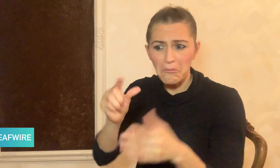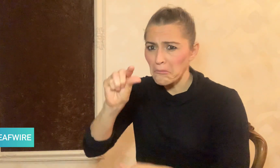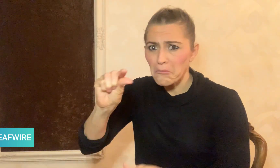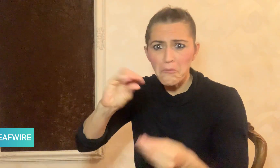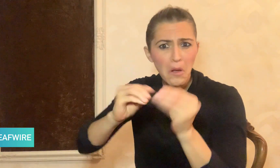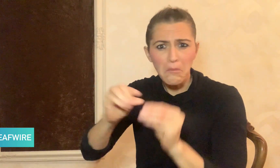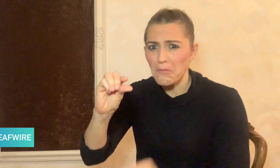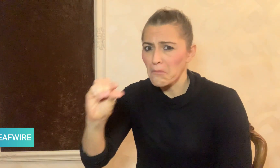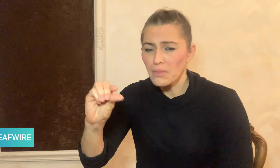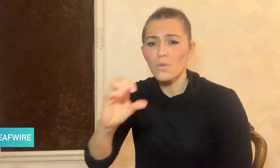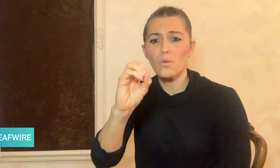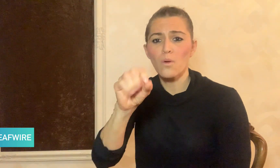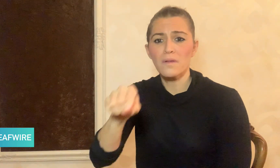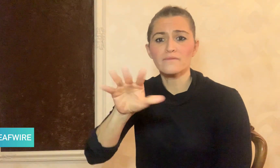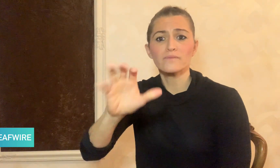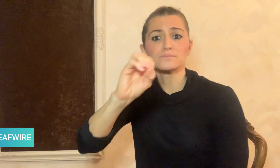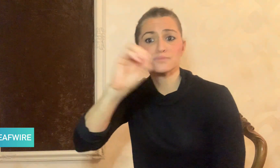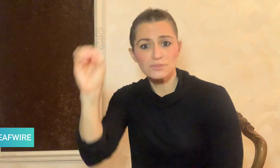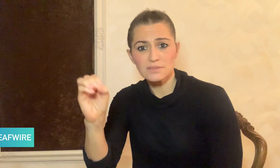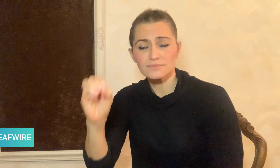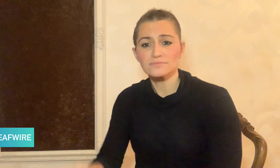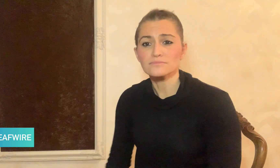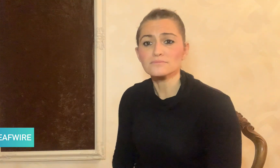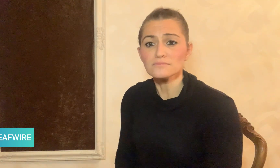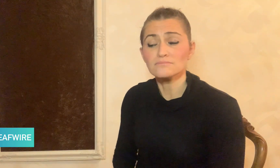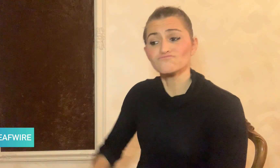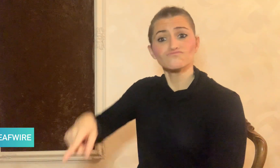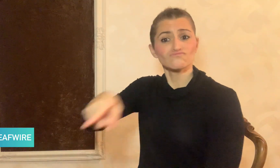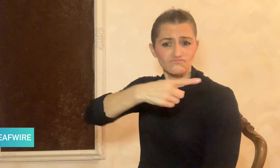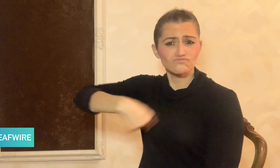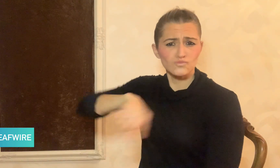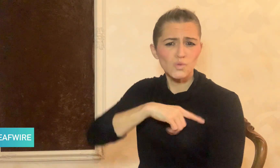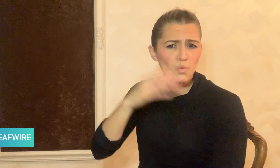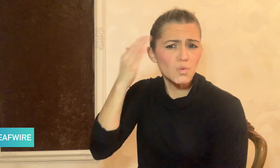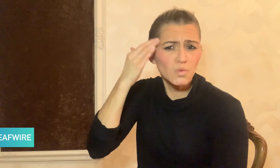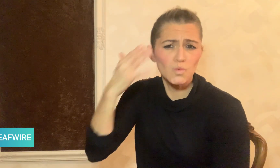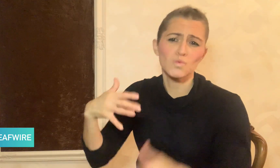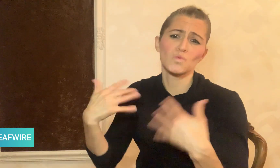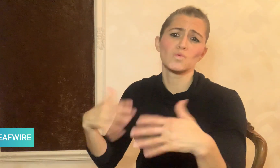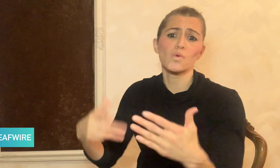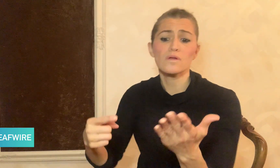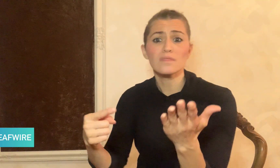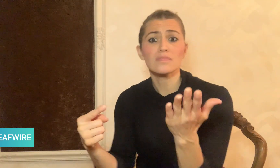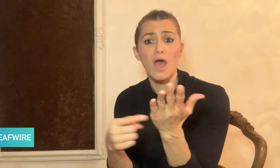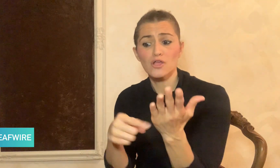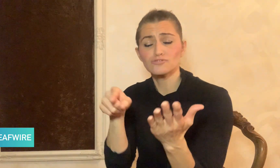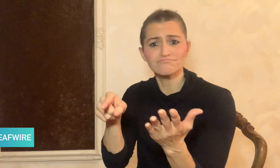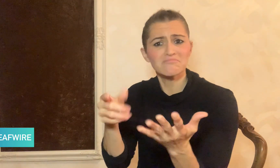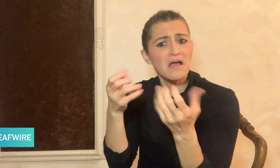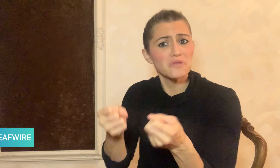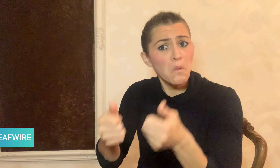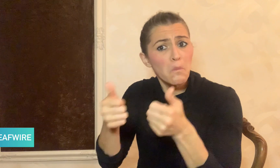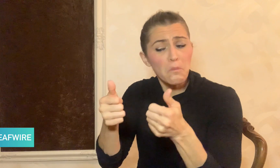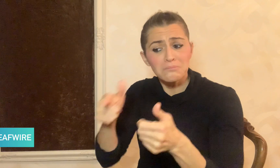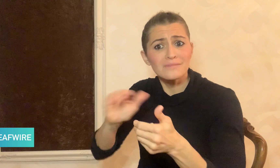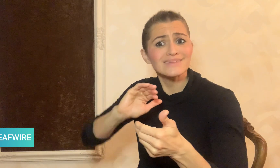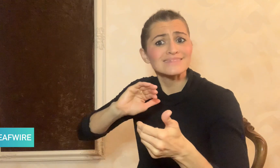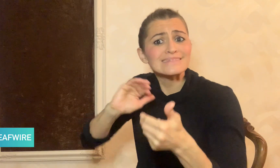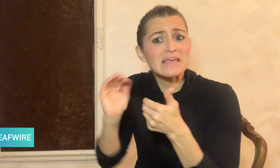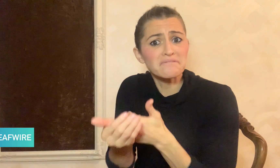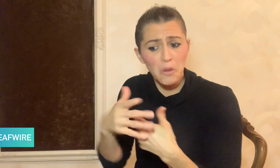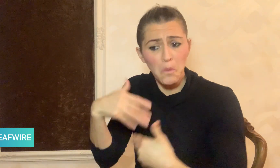is around 0.5%. We know that the technology is safe and